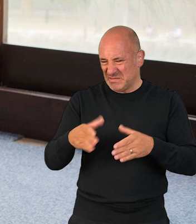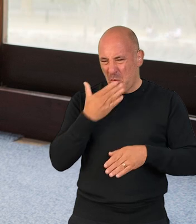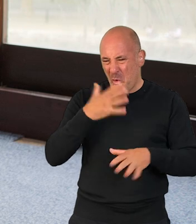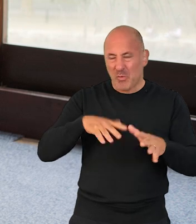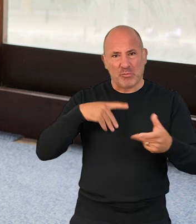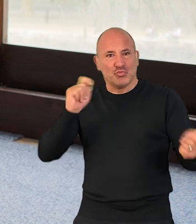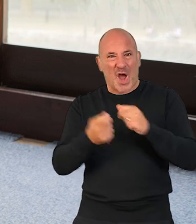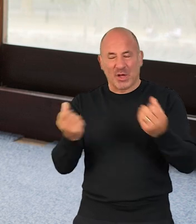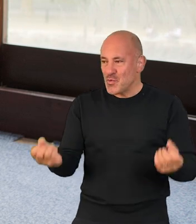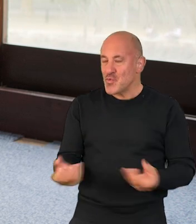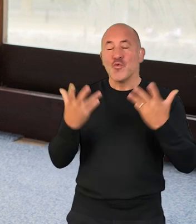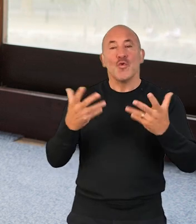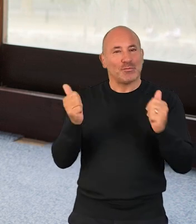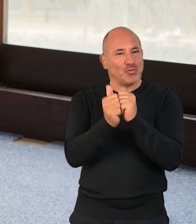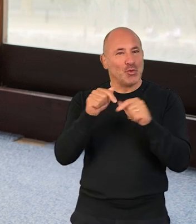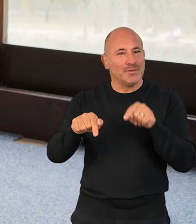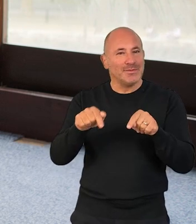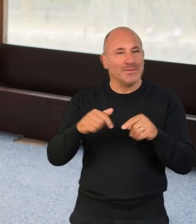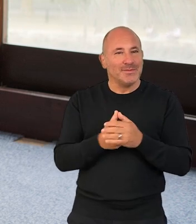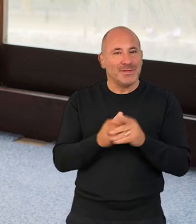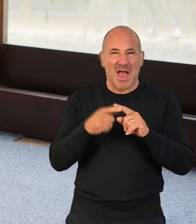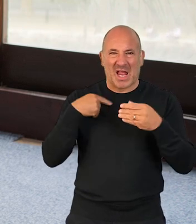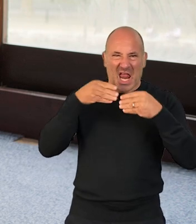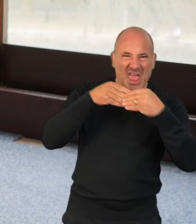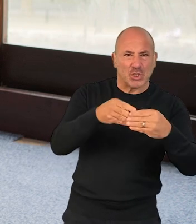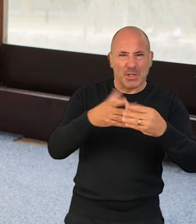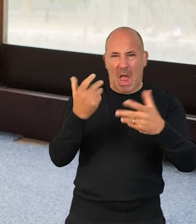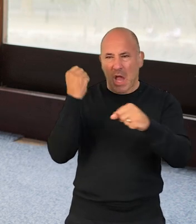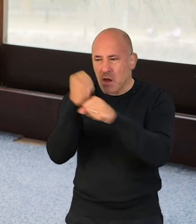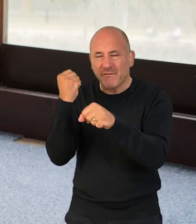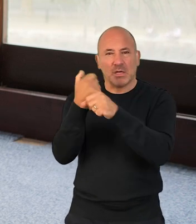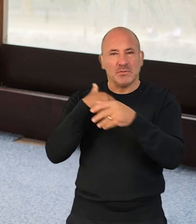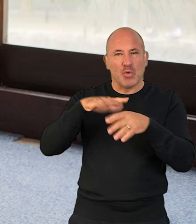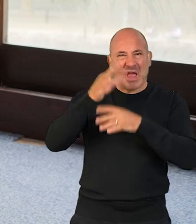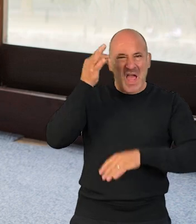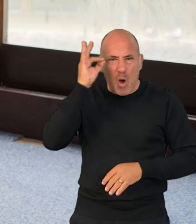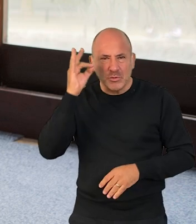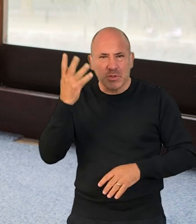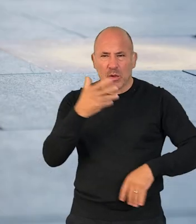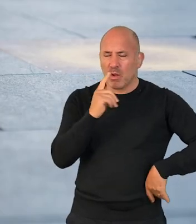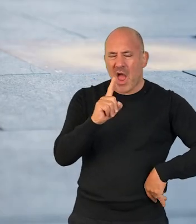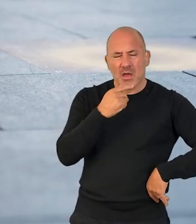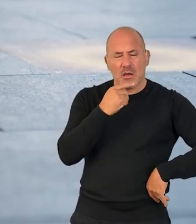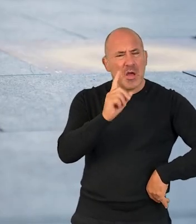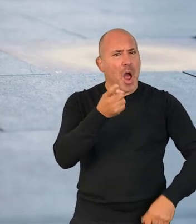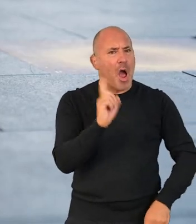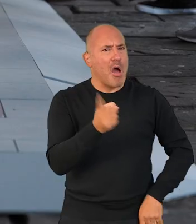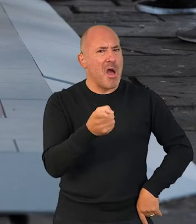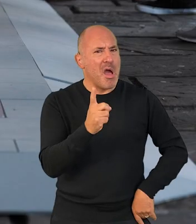of people who wanna transform spaces, you know? Kind of people who are in leadership positions in government, local authorities who think, "You know what?